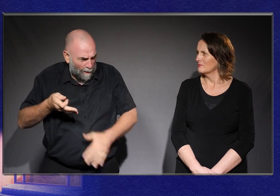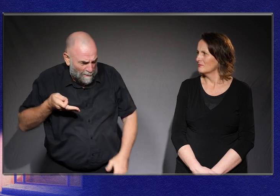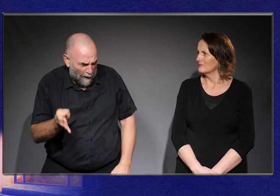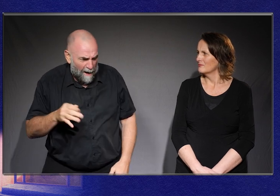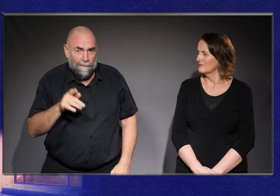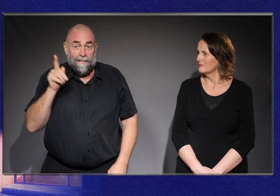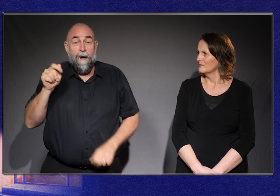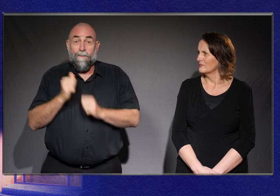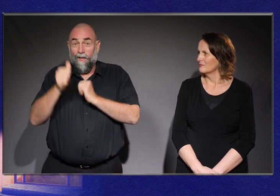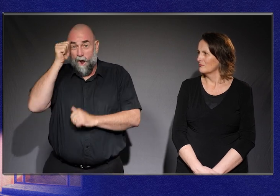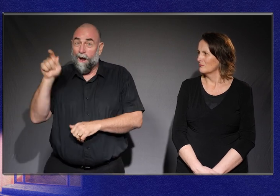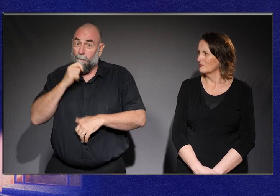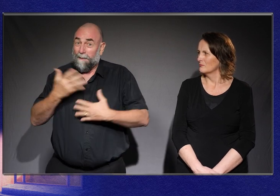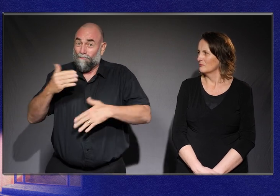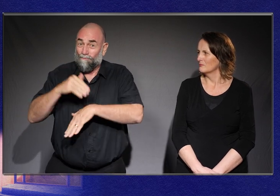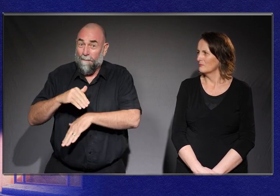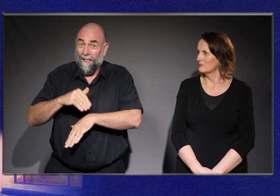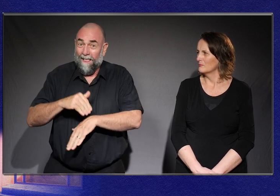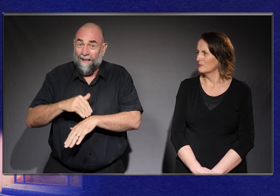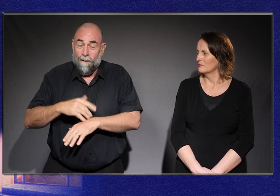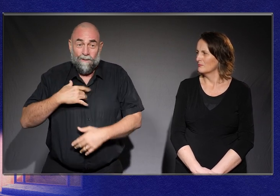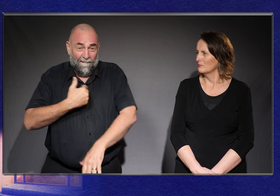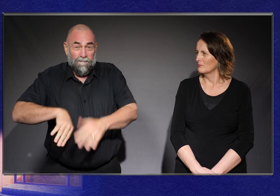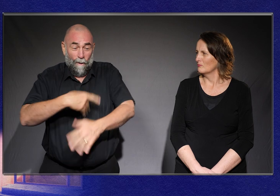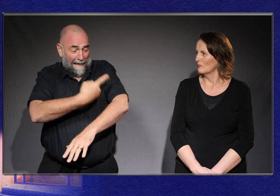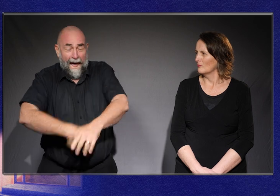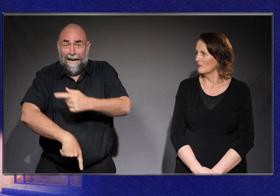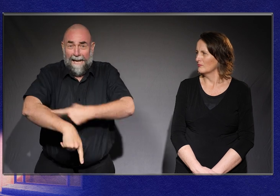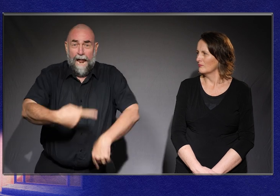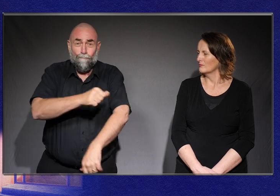Because he knew he was going to have to pay for all the cuts and bruises.